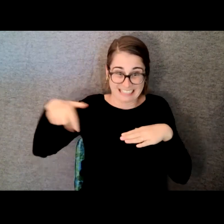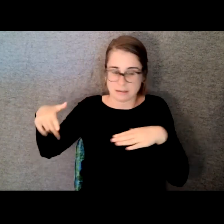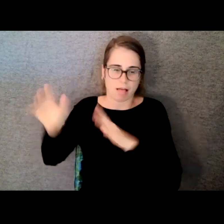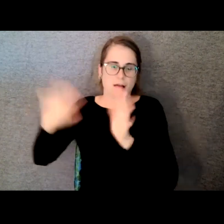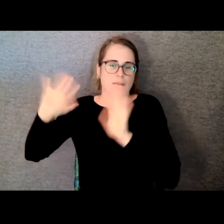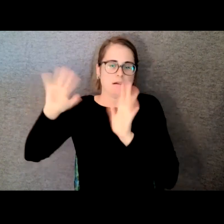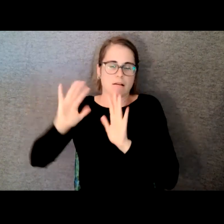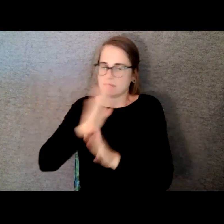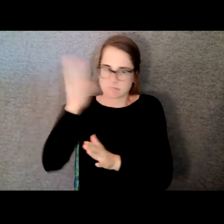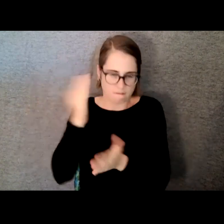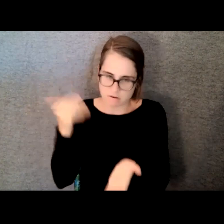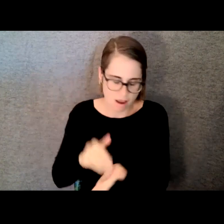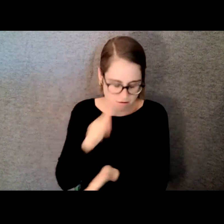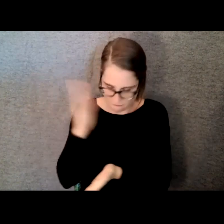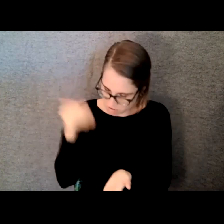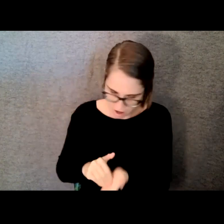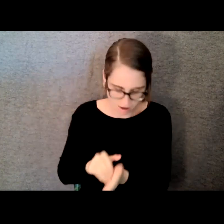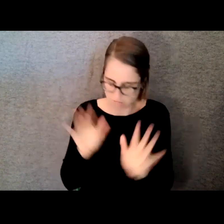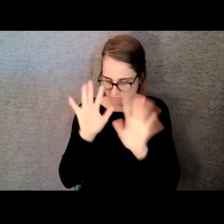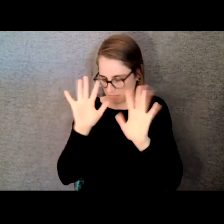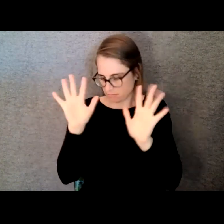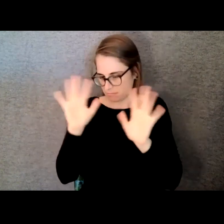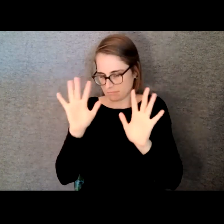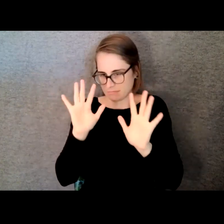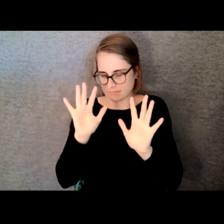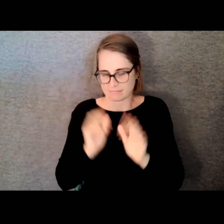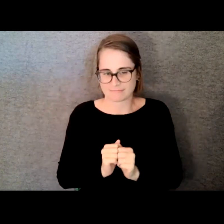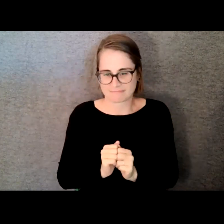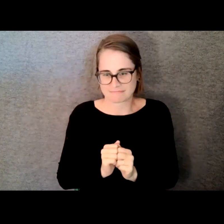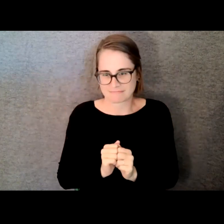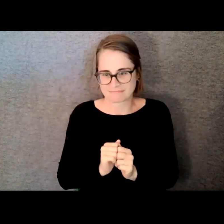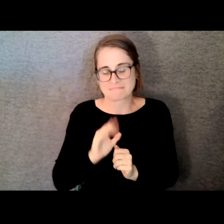what you do when you play out. But some more of the bars and clubs called